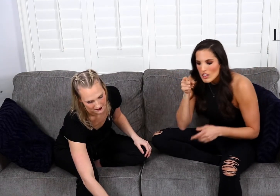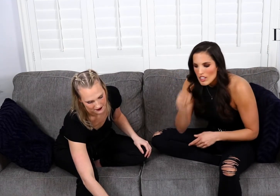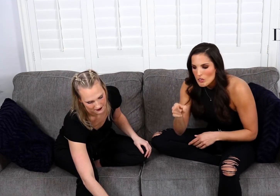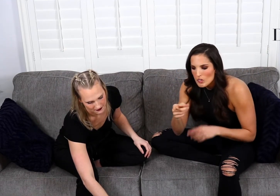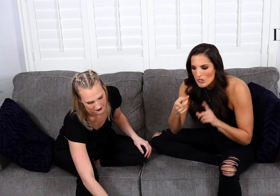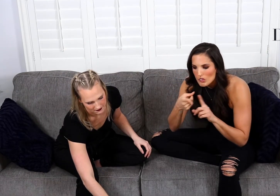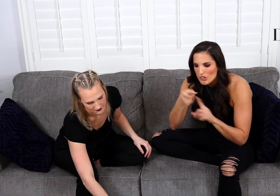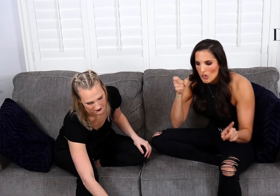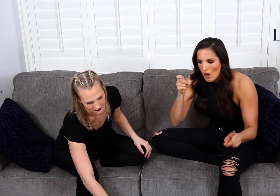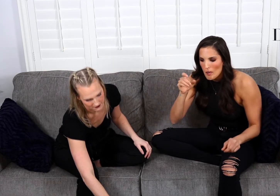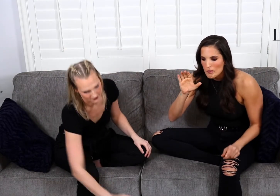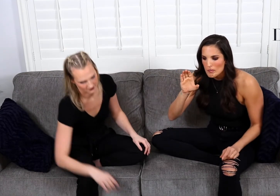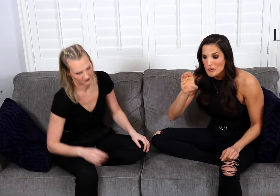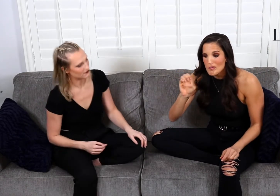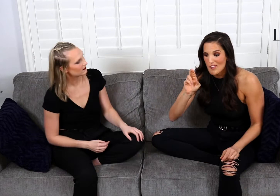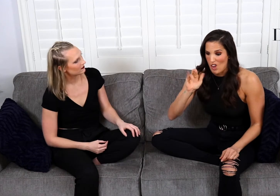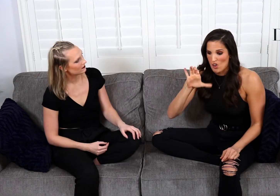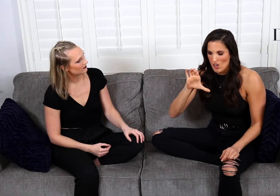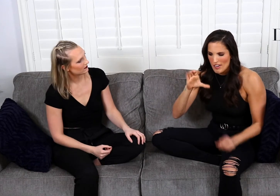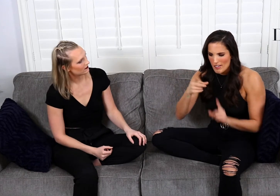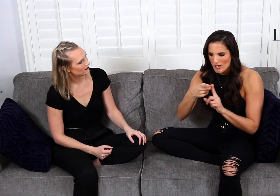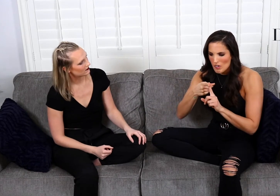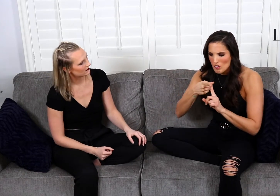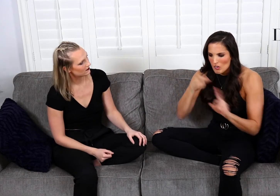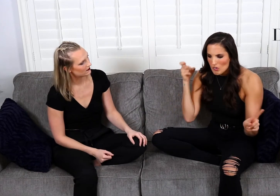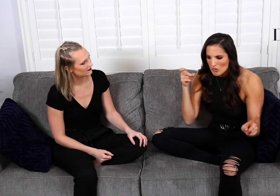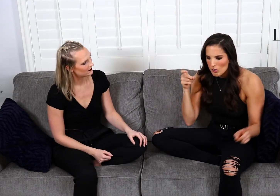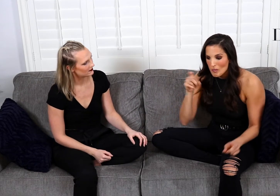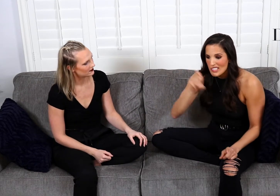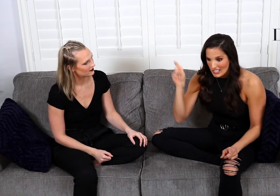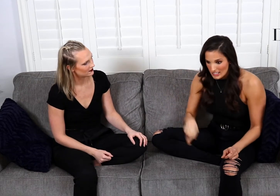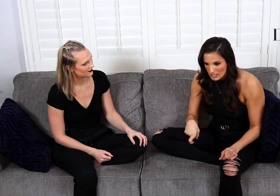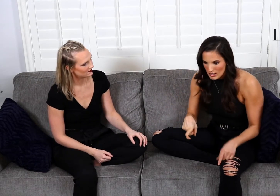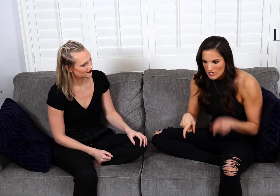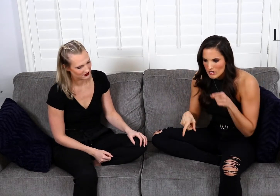This one's from Eric from Texas.